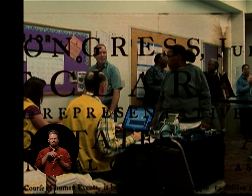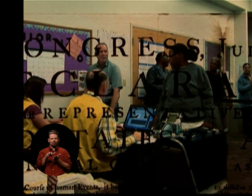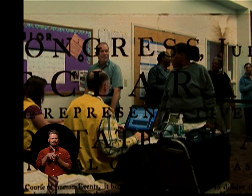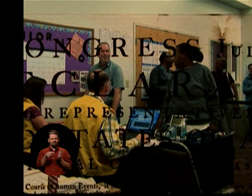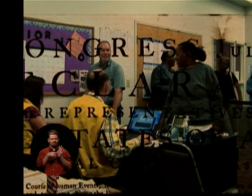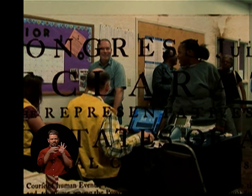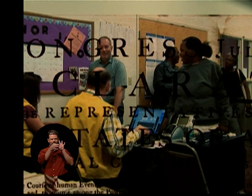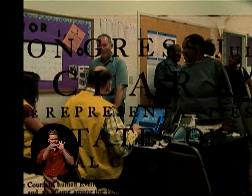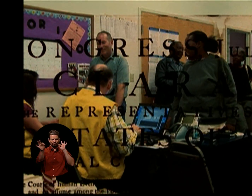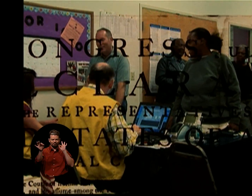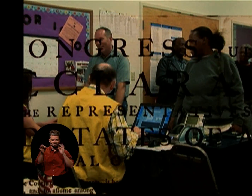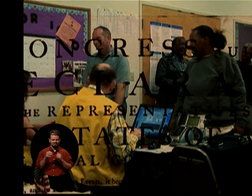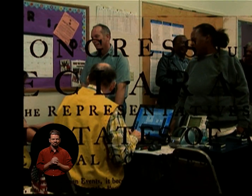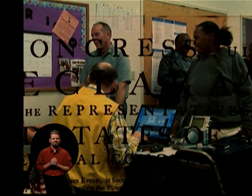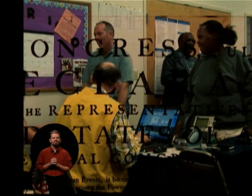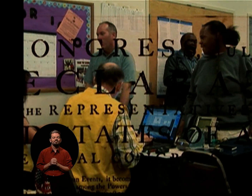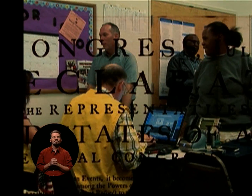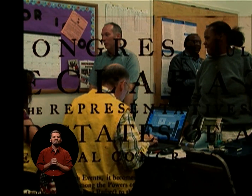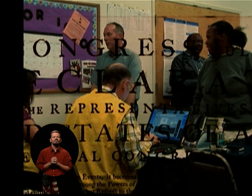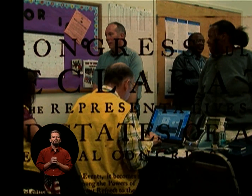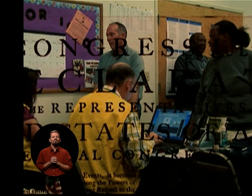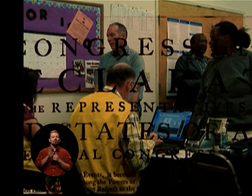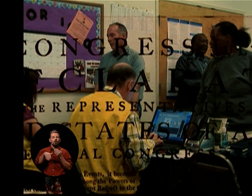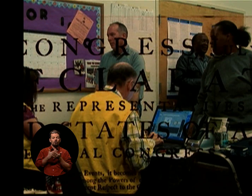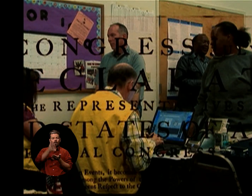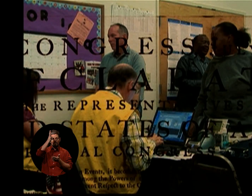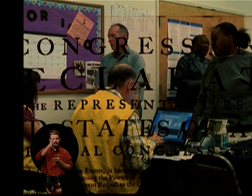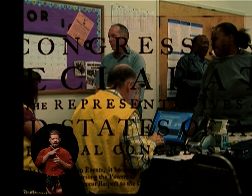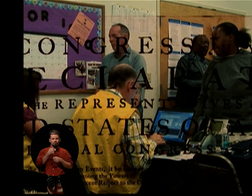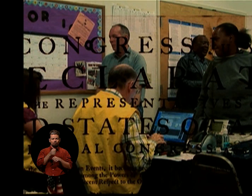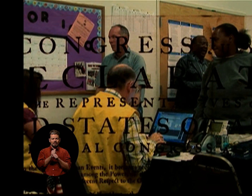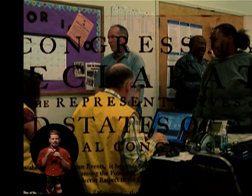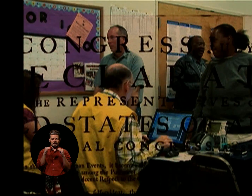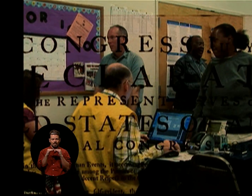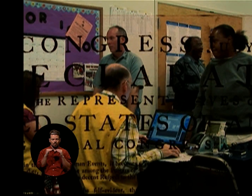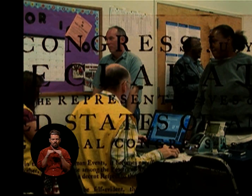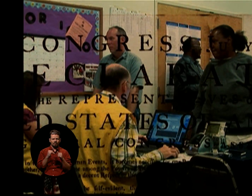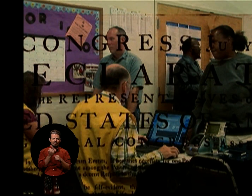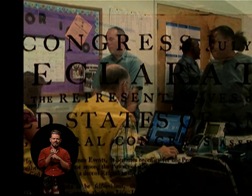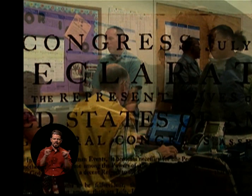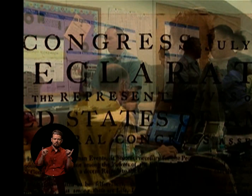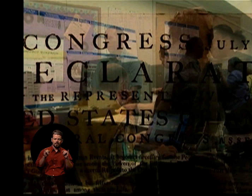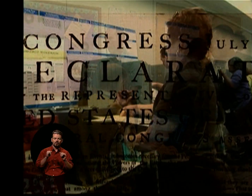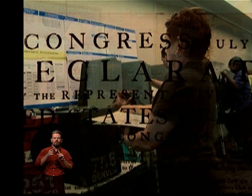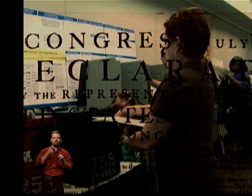THE ROUGH DRAFT CONTAINED THESE WORDS, "THAT ALL MEN ARE CREATED EQUAL AND INDEPENDENT.